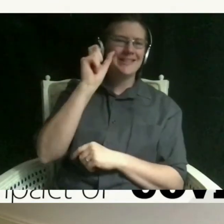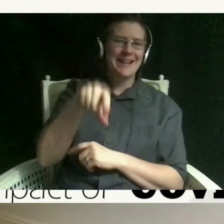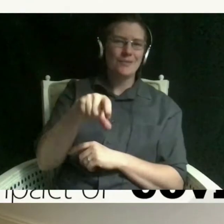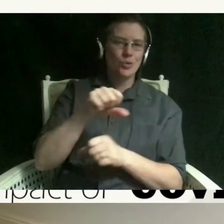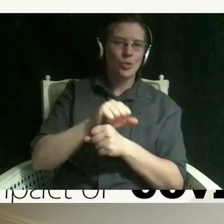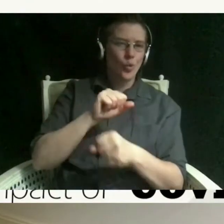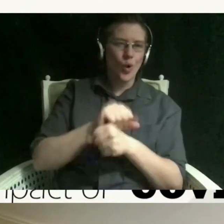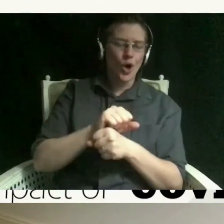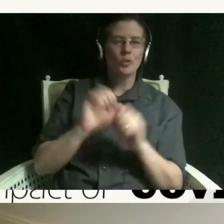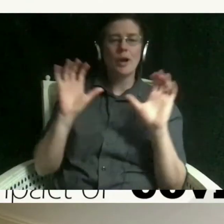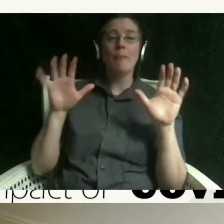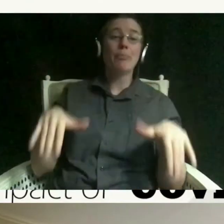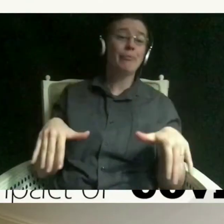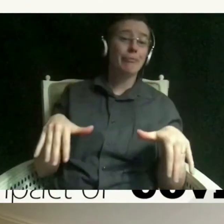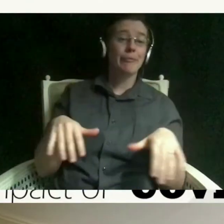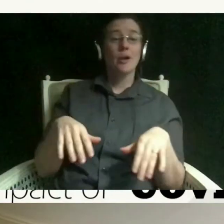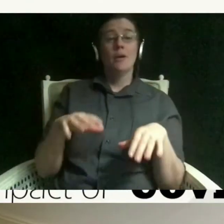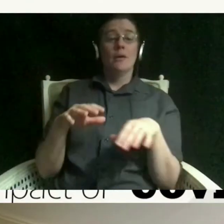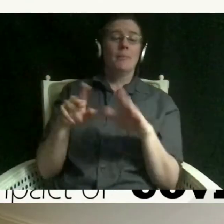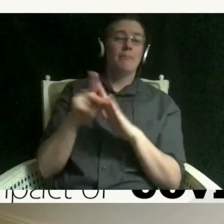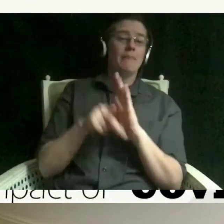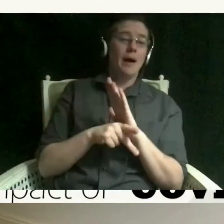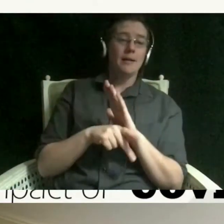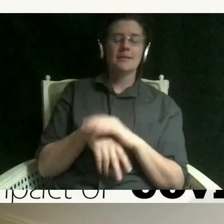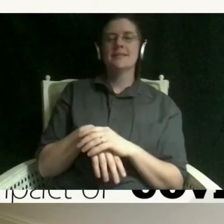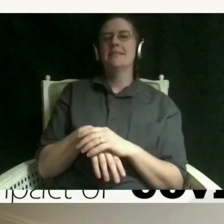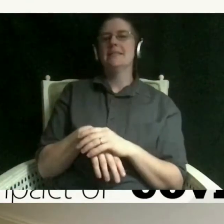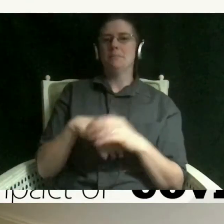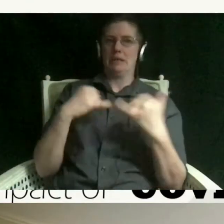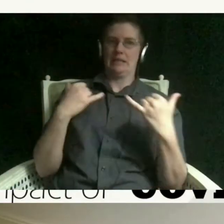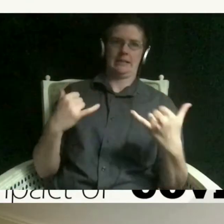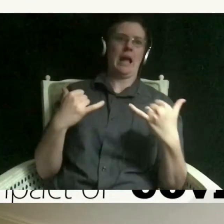but now the mistakes are much higher i think uh it's it's a lot harder to